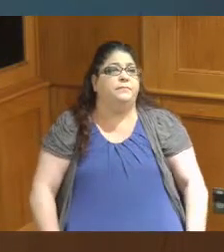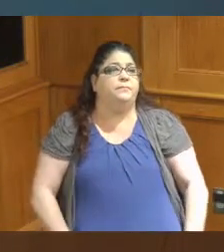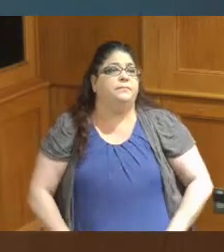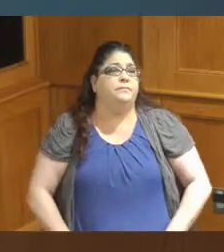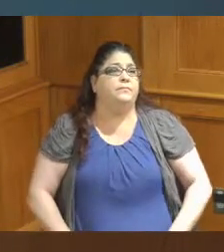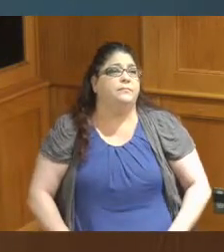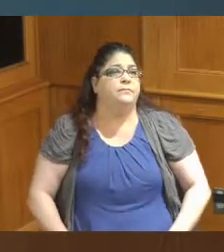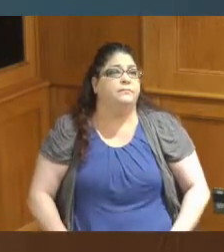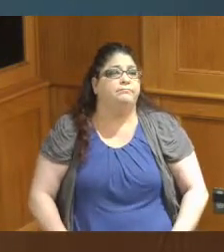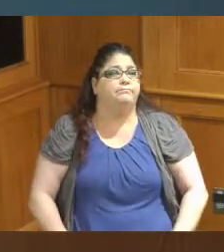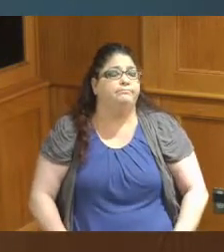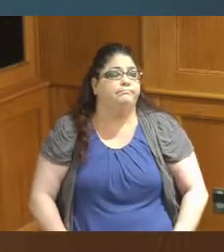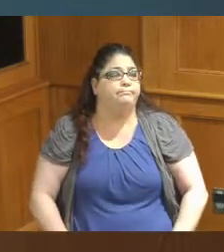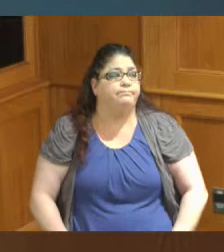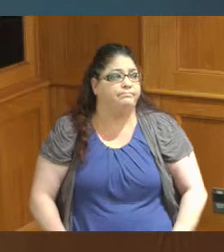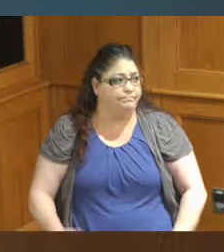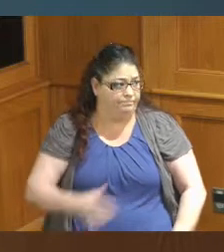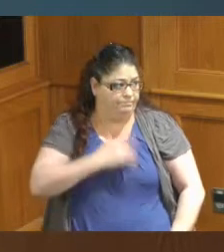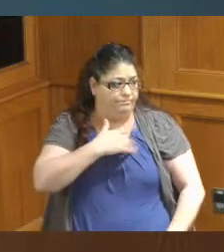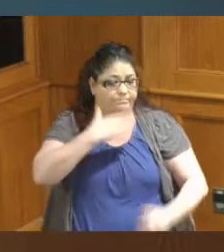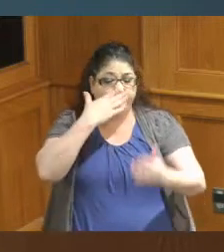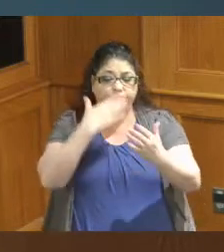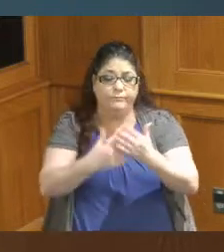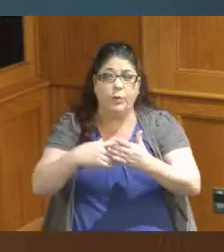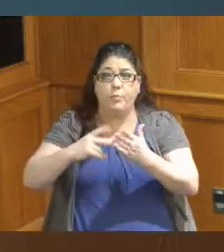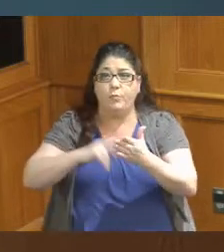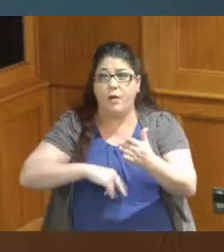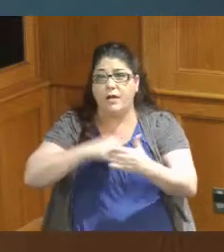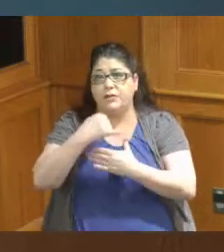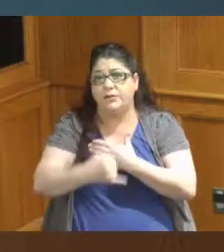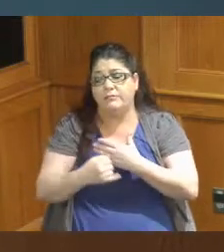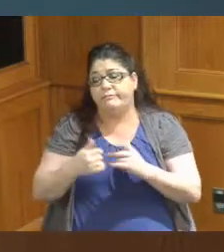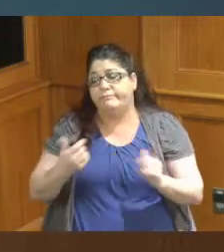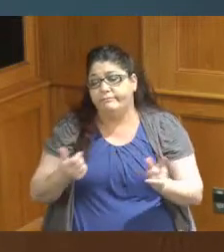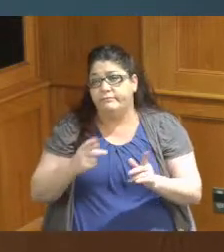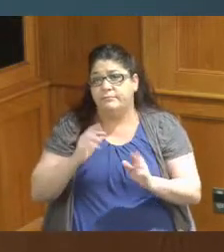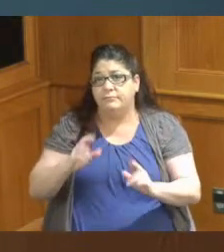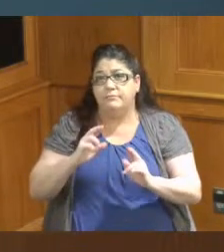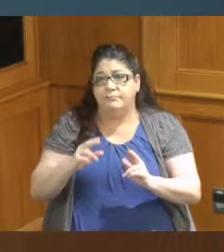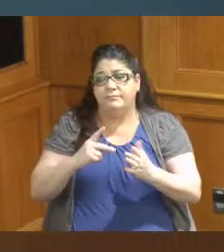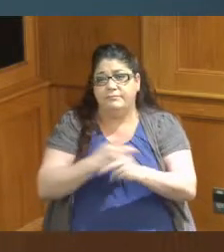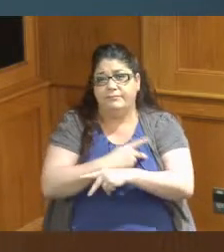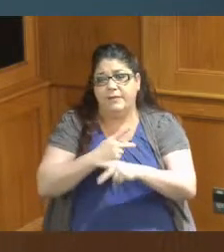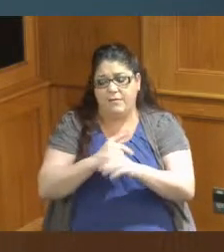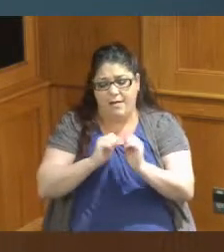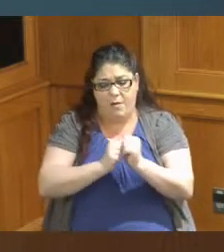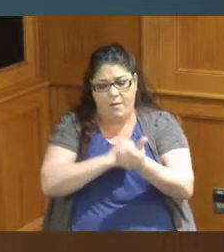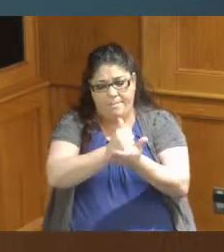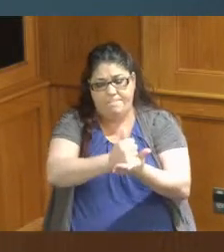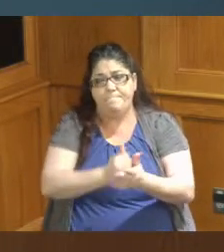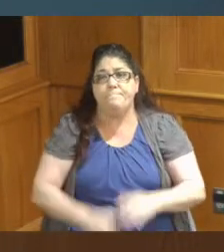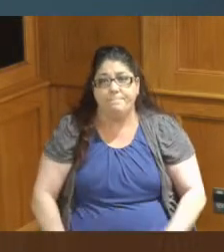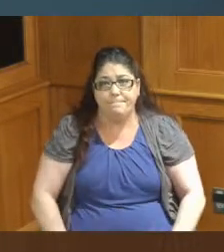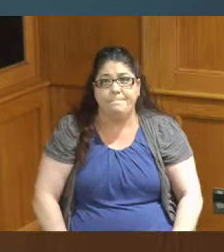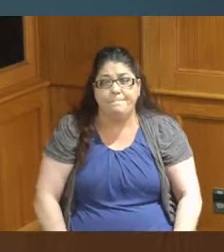it's a good project and I hope that we can figure out something to partner with them on I also met